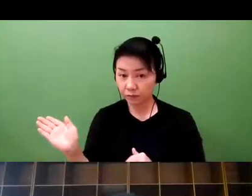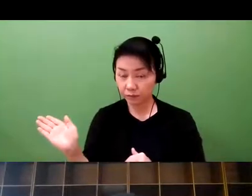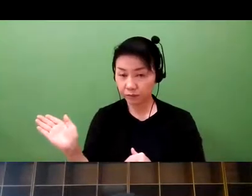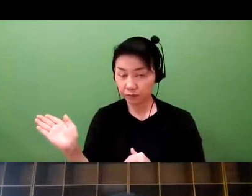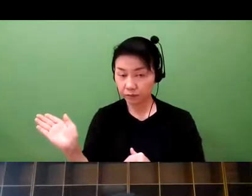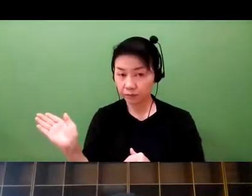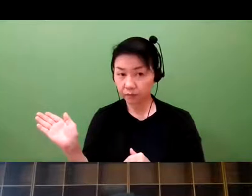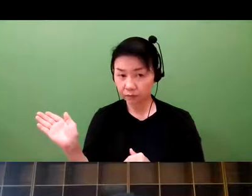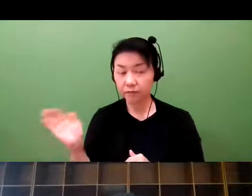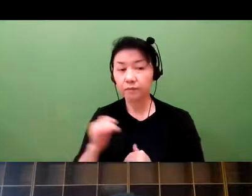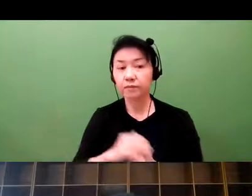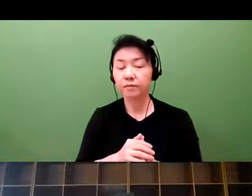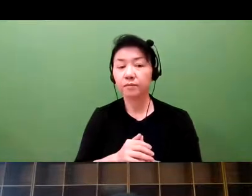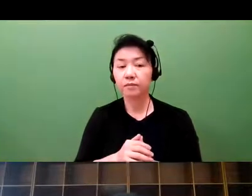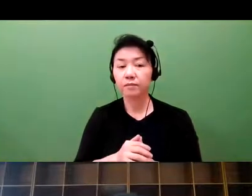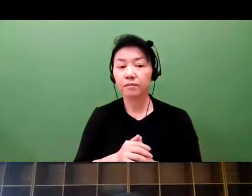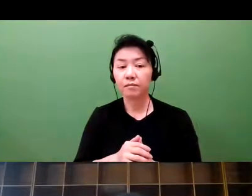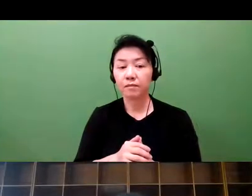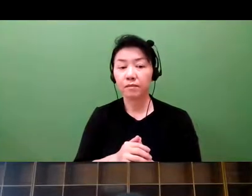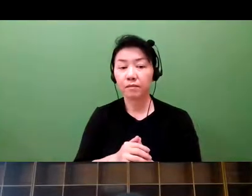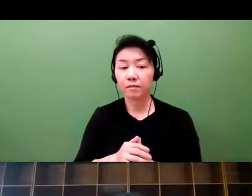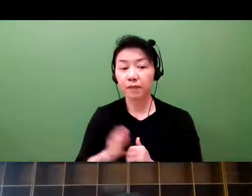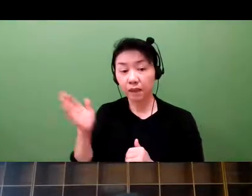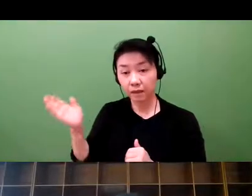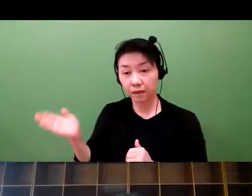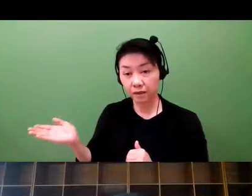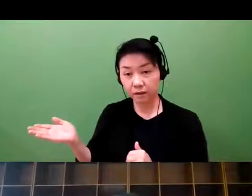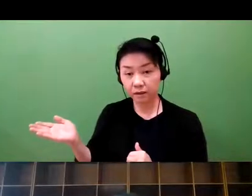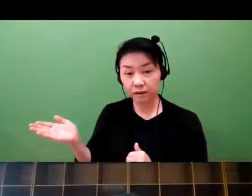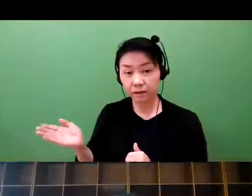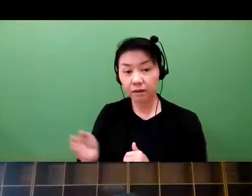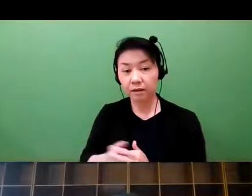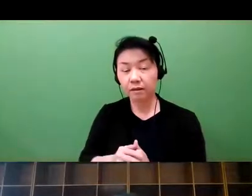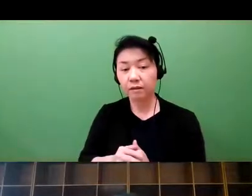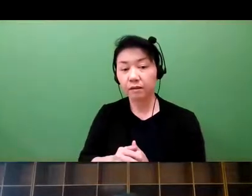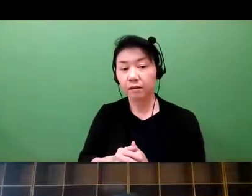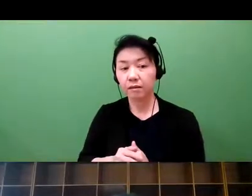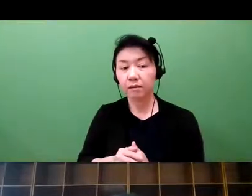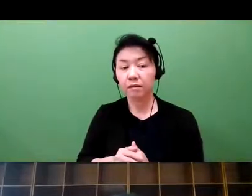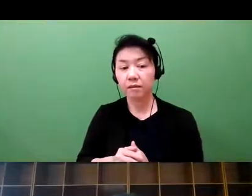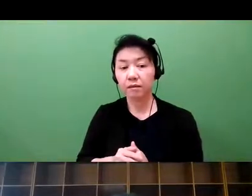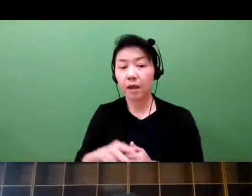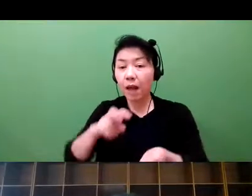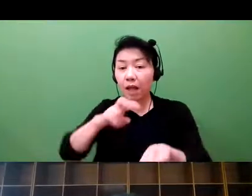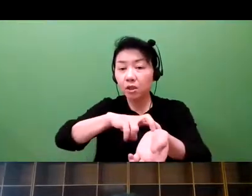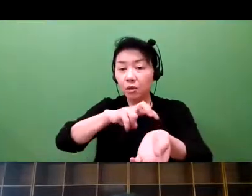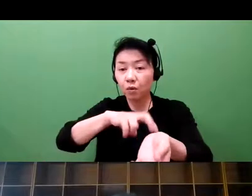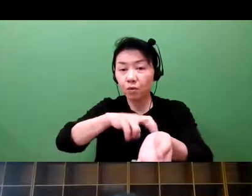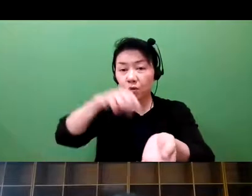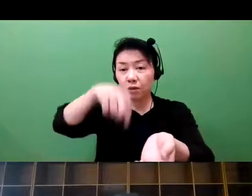And this is what is summarized in this picture. The source of information is at the bottom